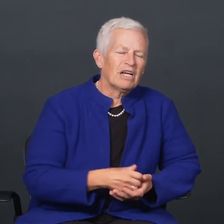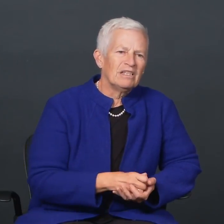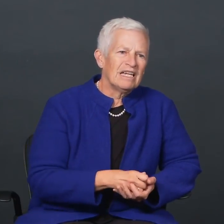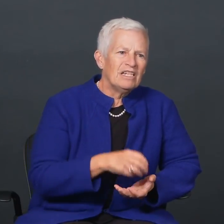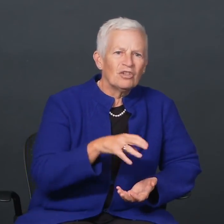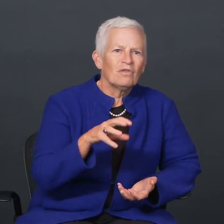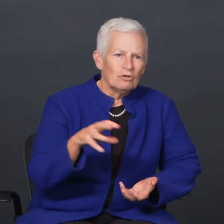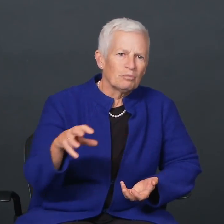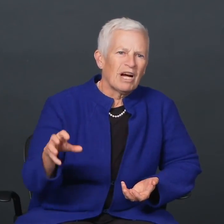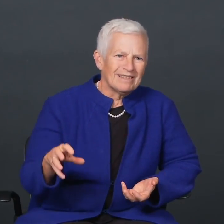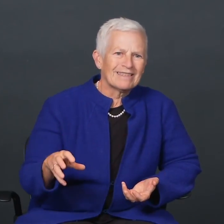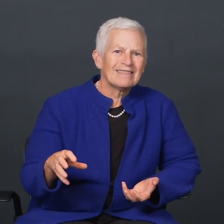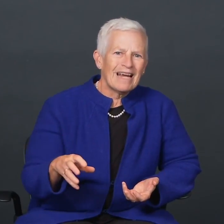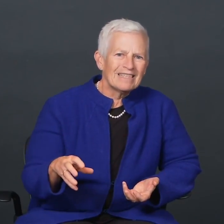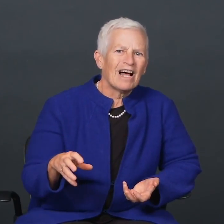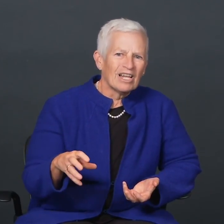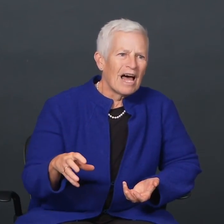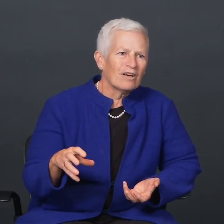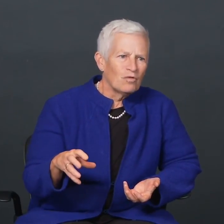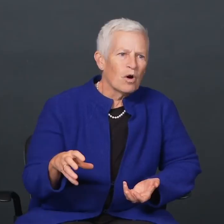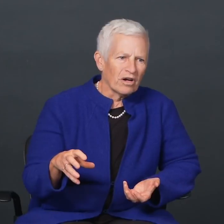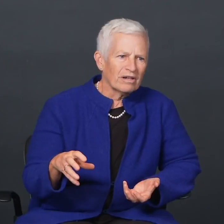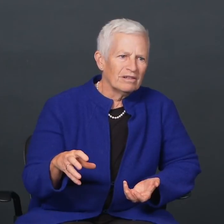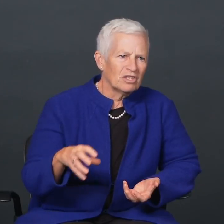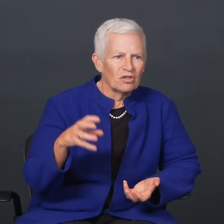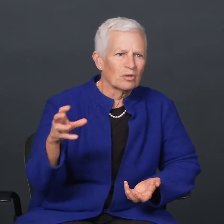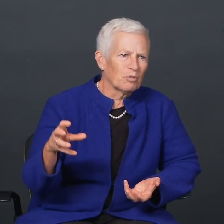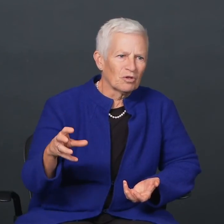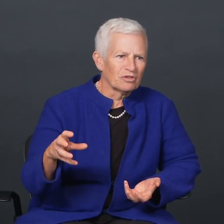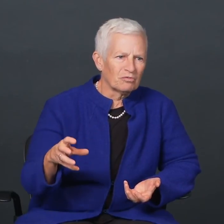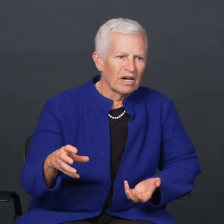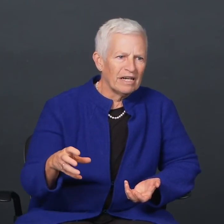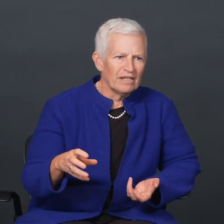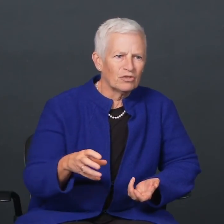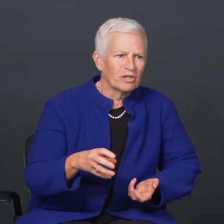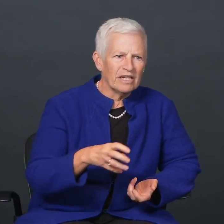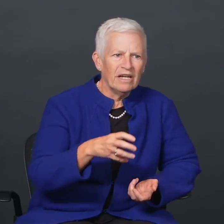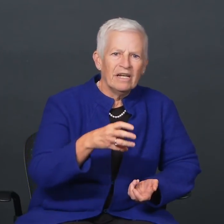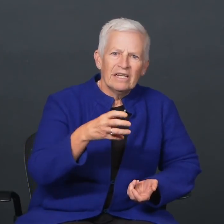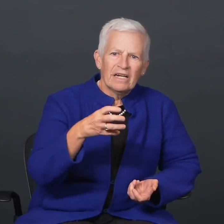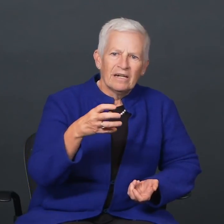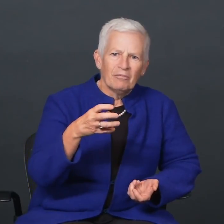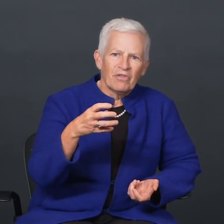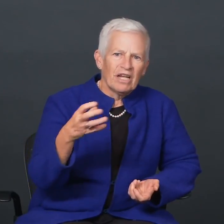because each of those projects takes a lot of work. Sondra Perl's Writing Tree.